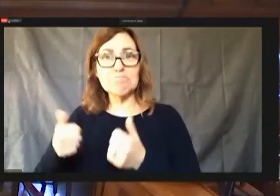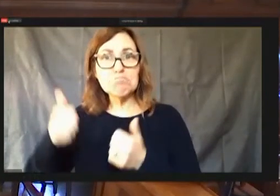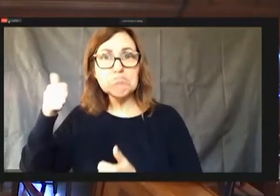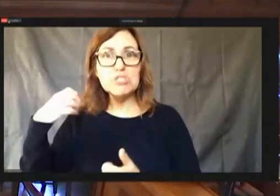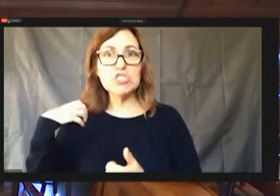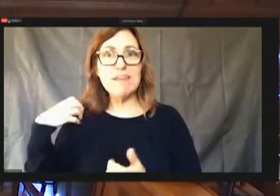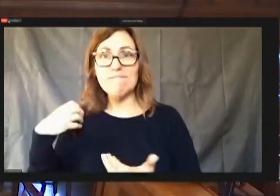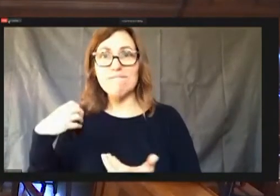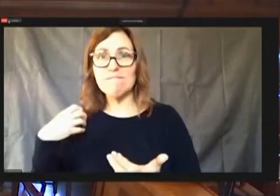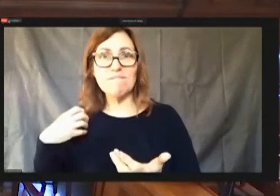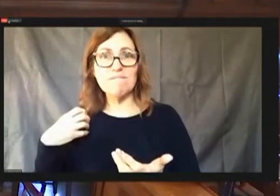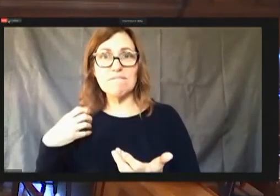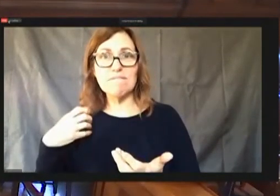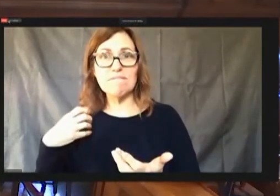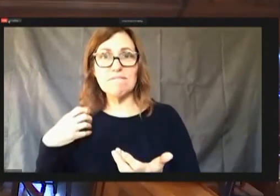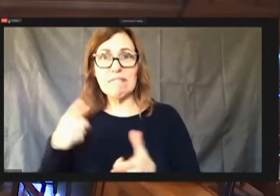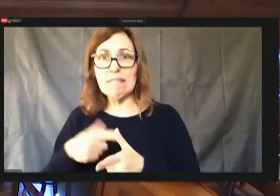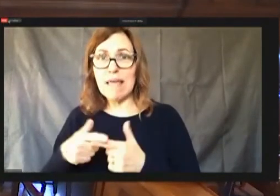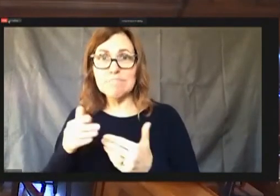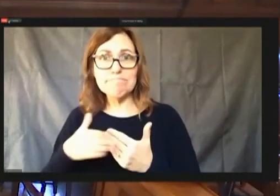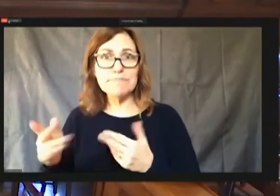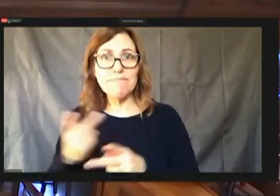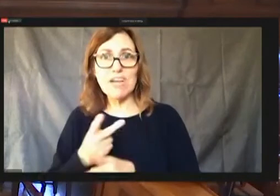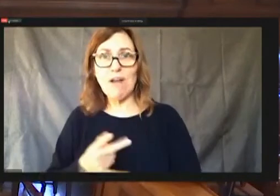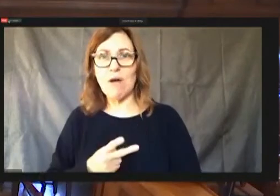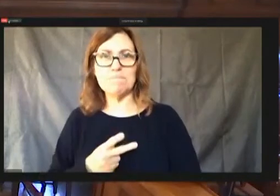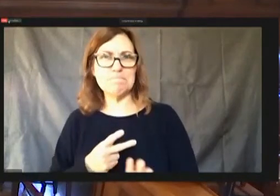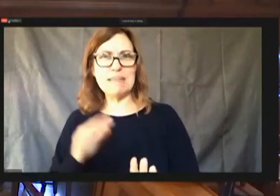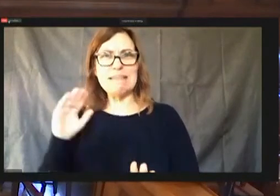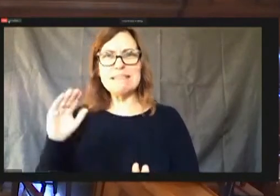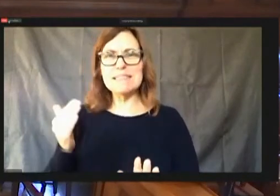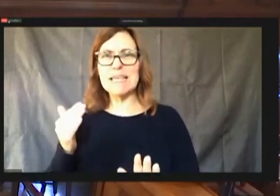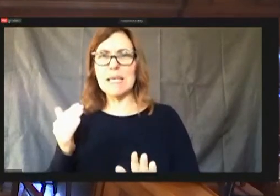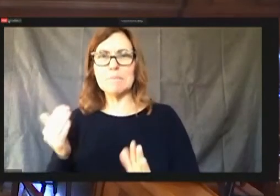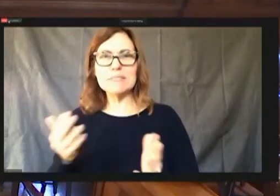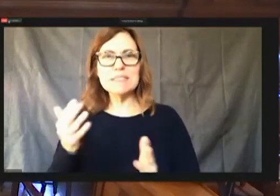Just saying that it sounds like numbers want to do a different process for this, but I'll